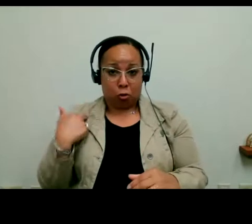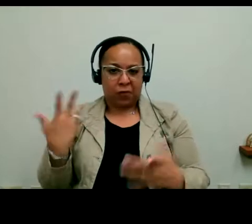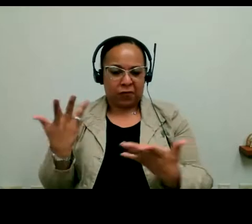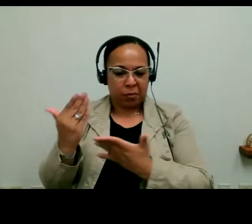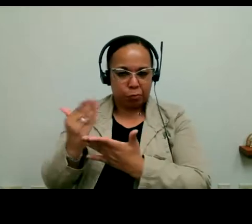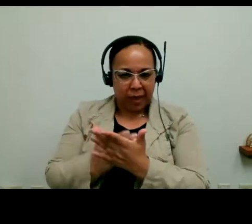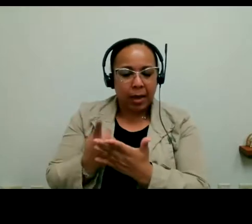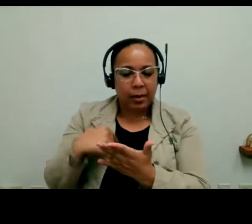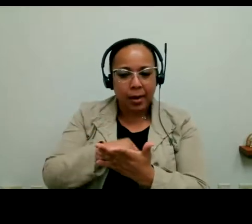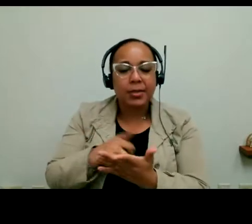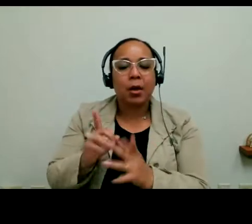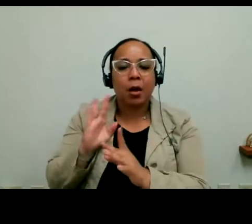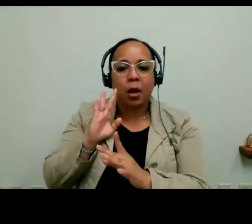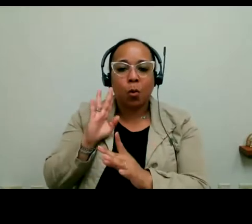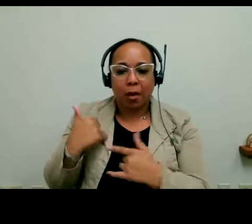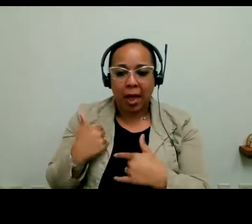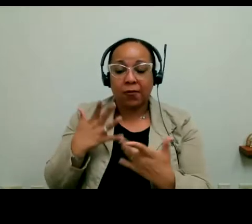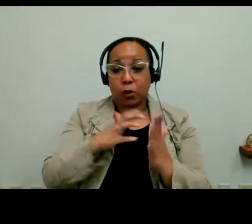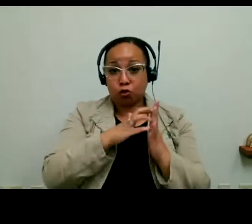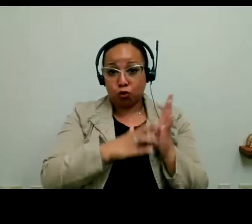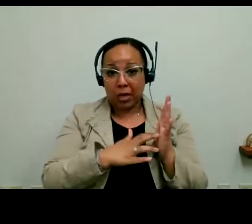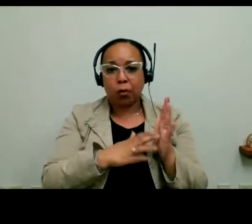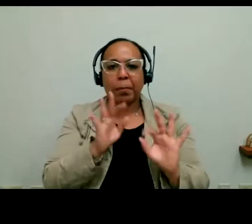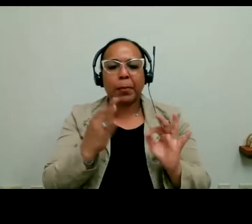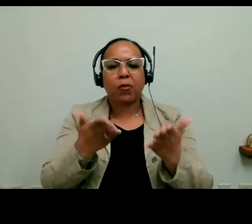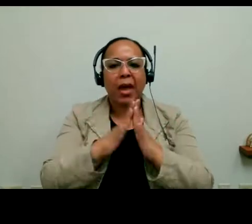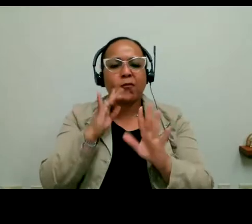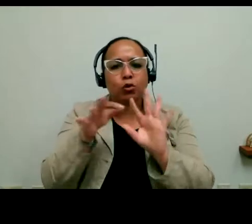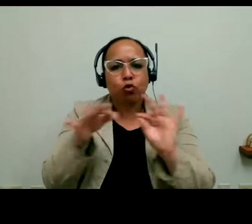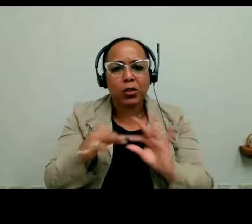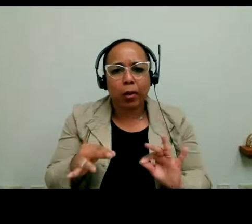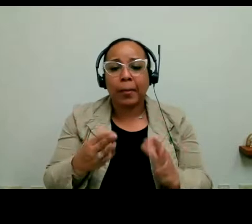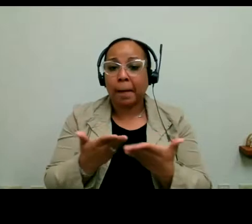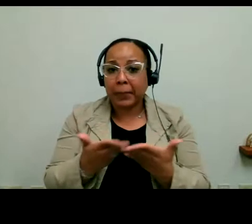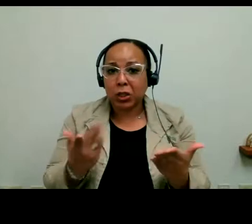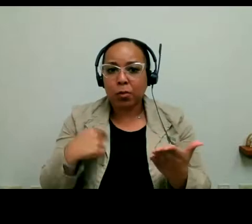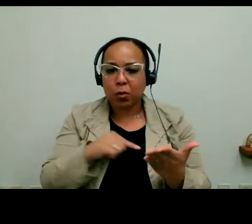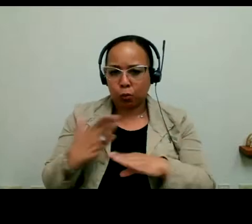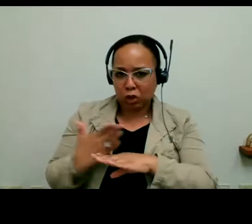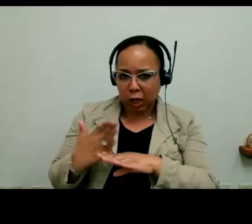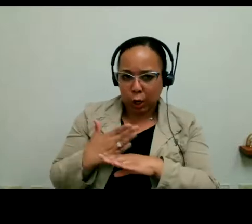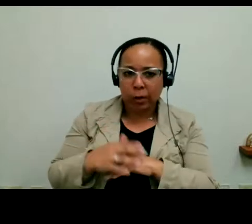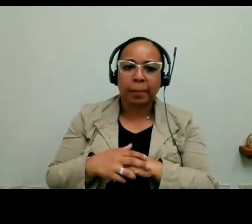Commissioner Arfa provides us. We will have the materials that were shared.